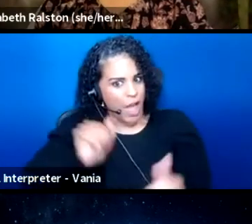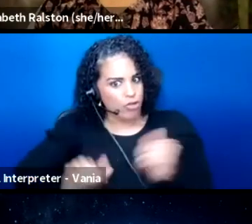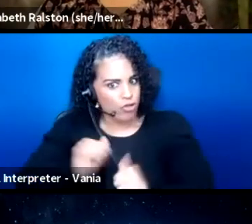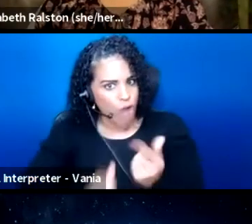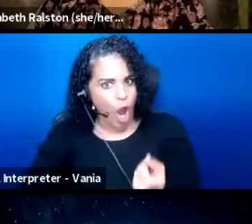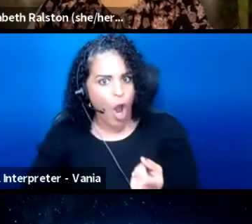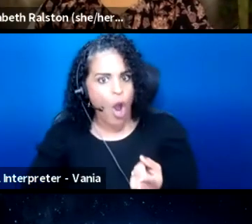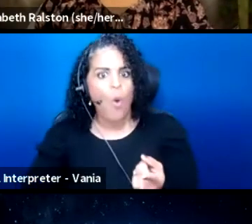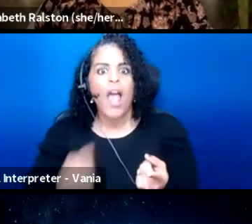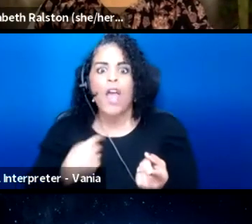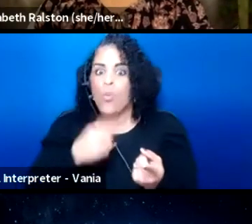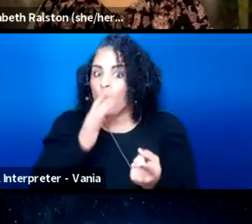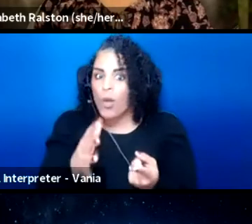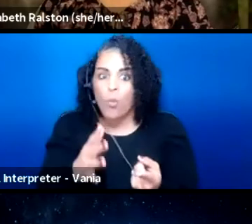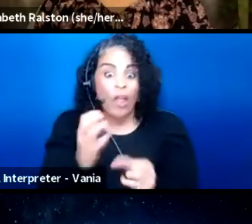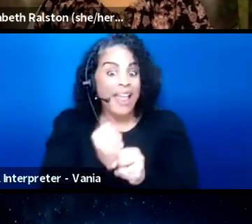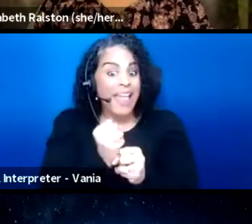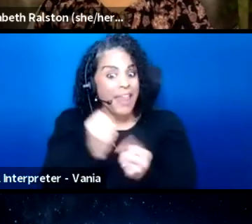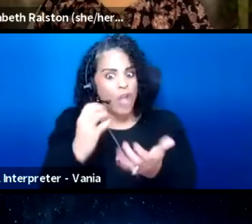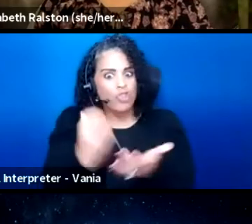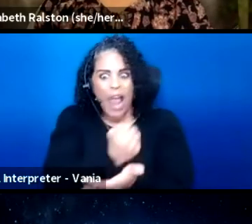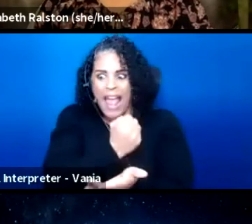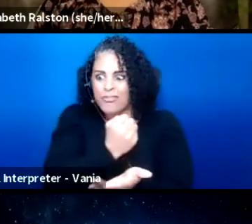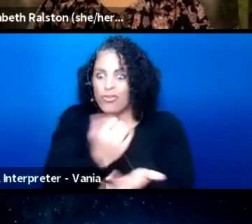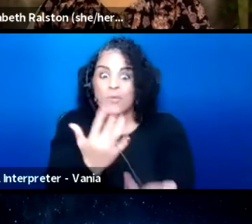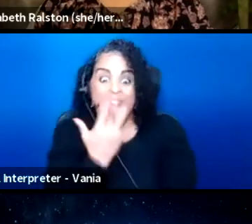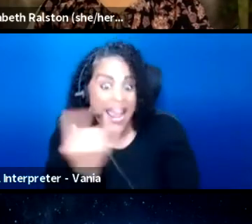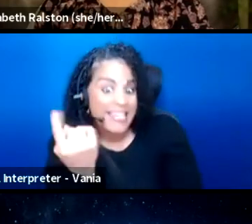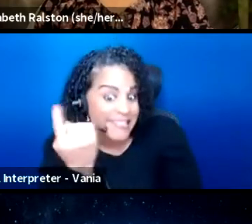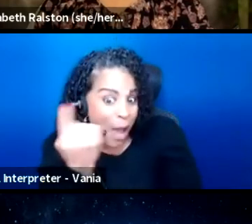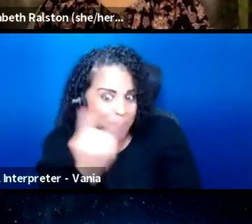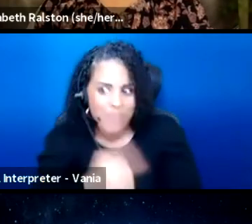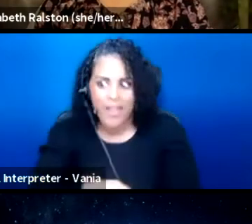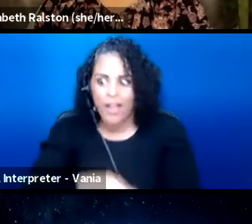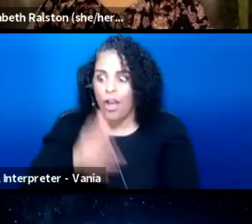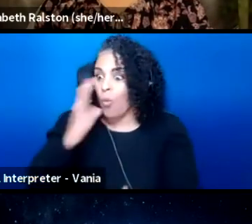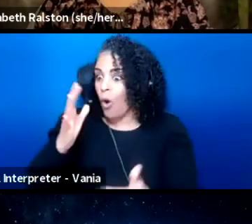and we'll get a chance to taste something, you'll get a chance to draw something,